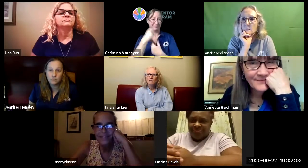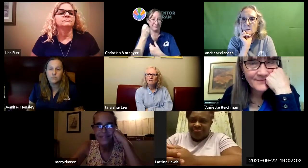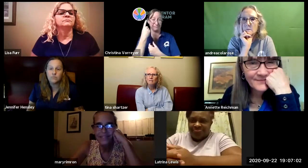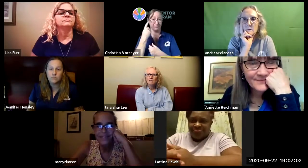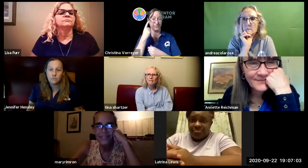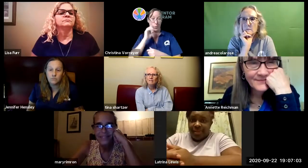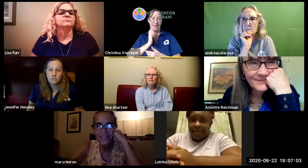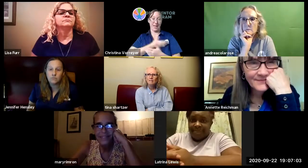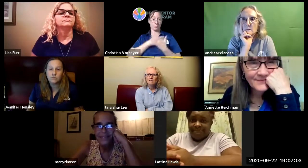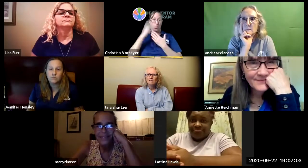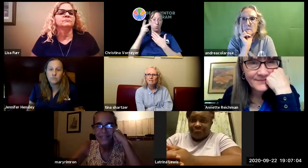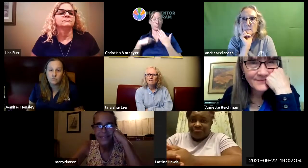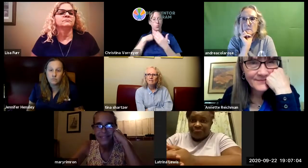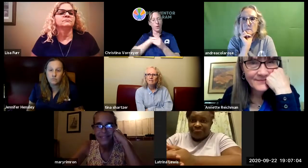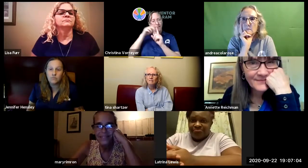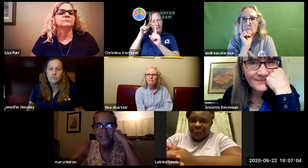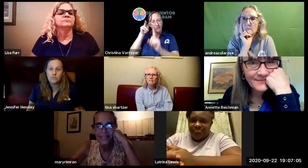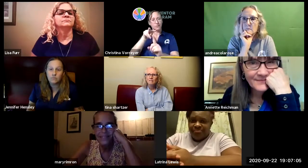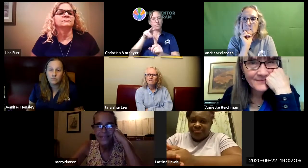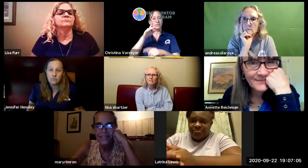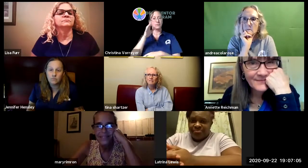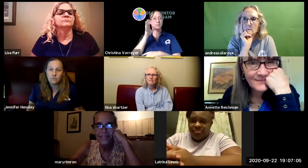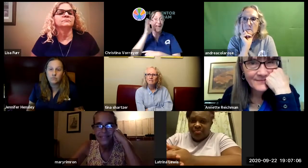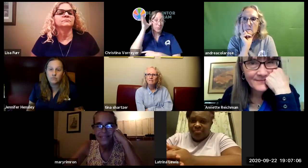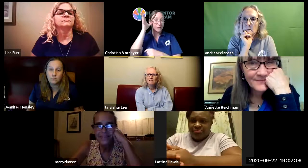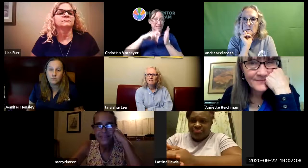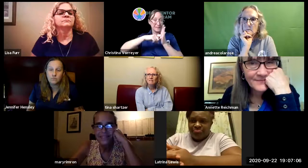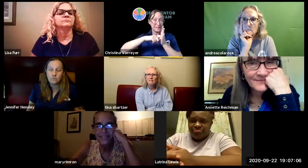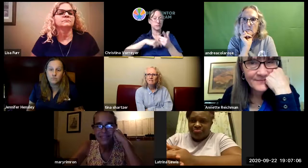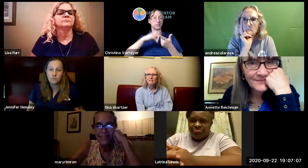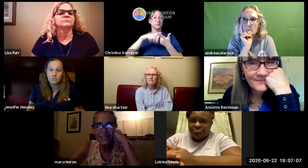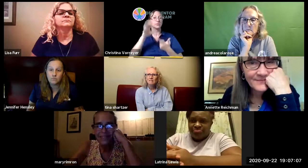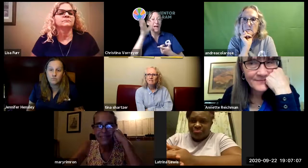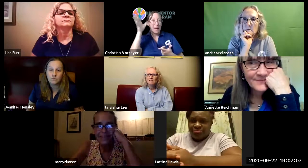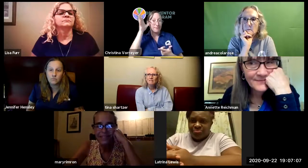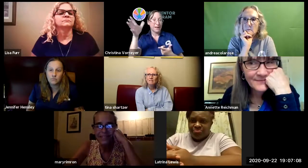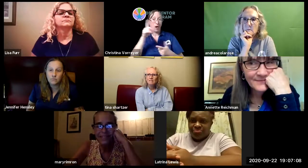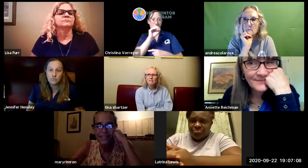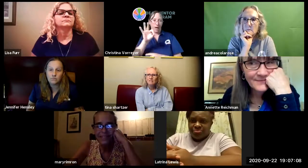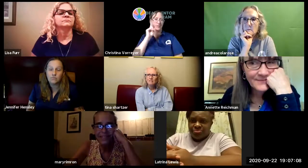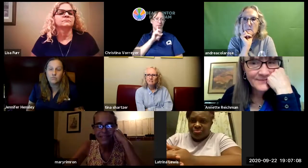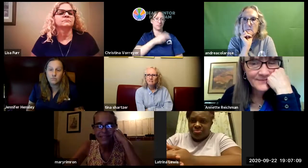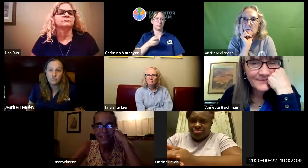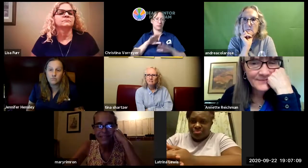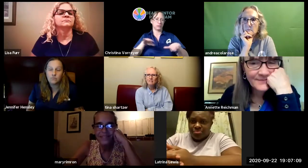but if it's hearing family members with only hearing family members there's not